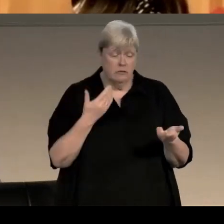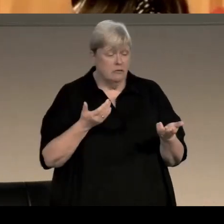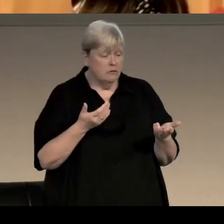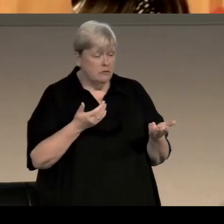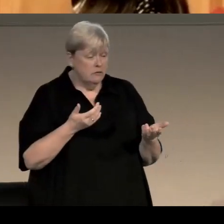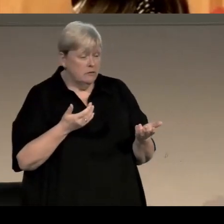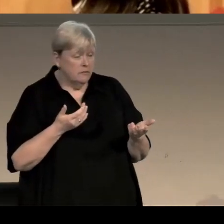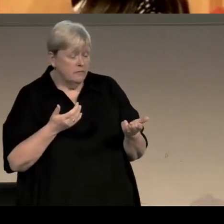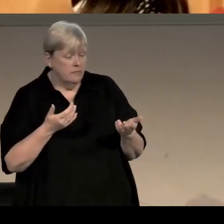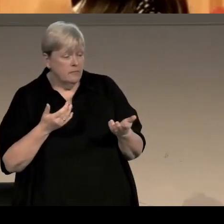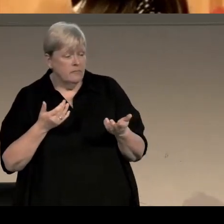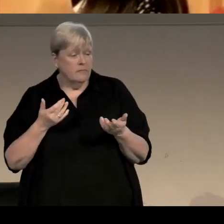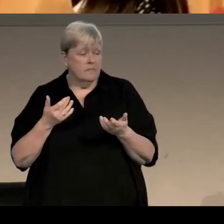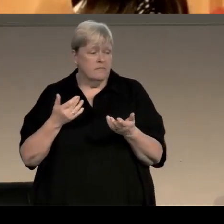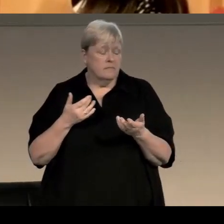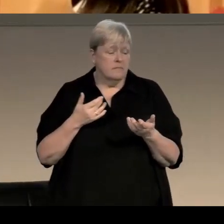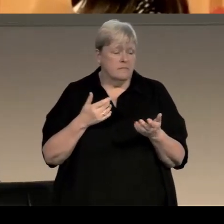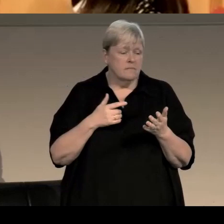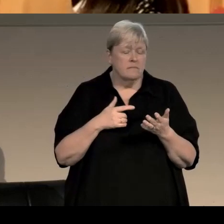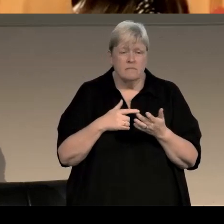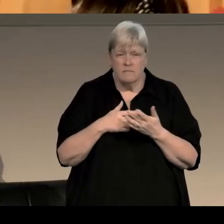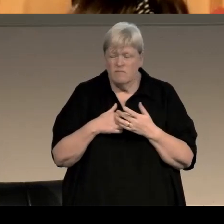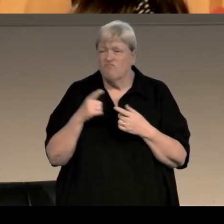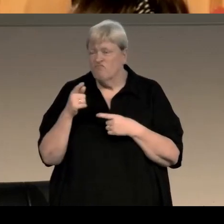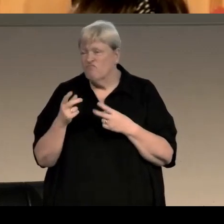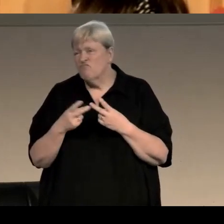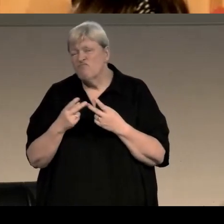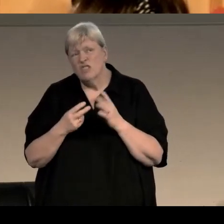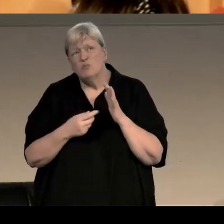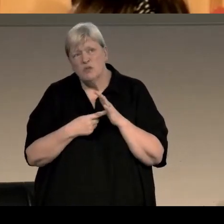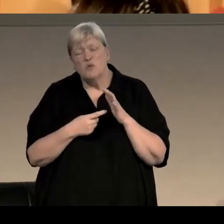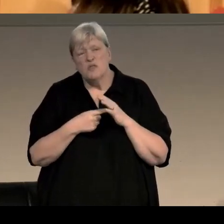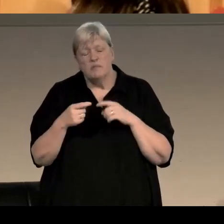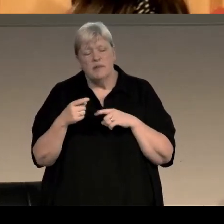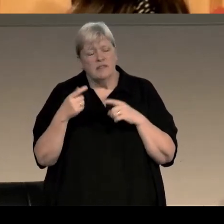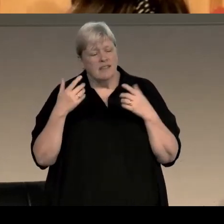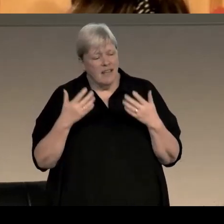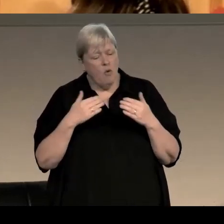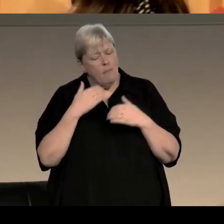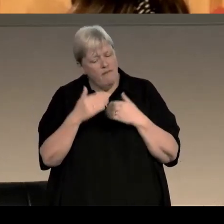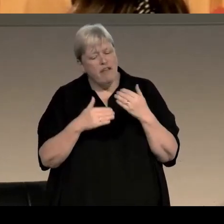And so, Tay was in there as somebody that was important to me, but as I carried on reading forward,